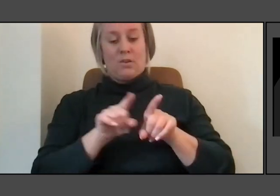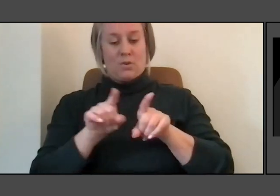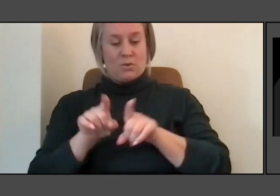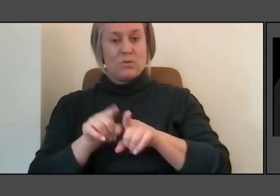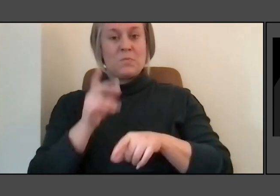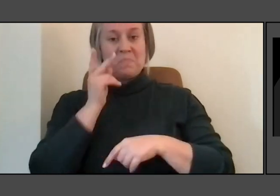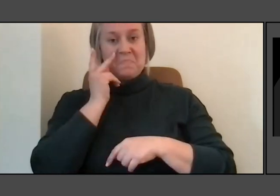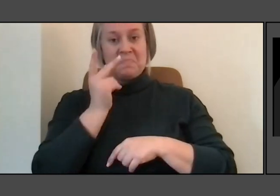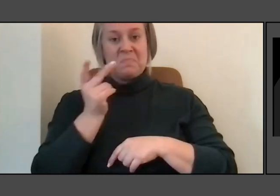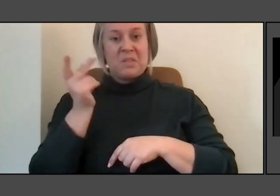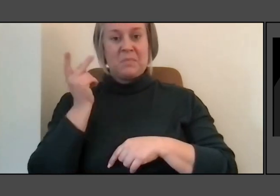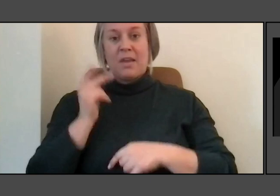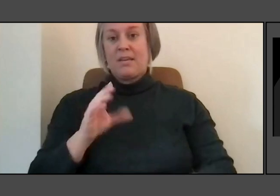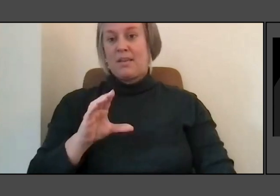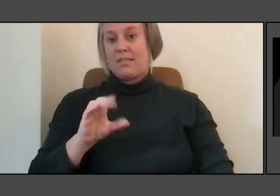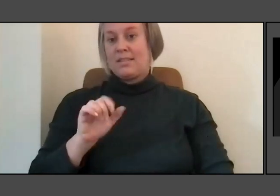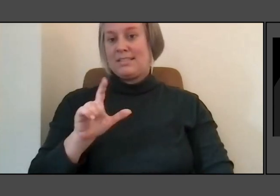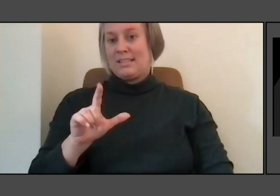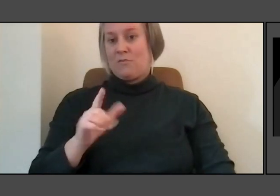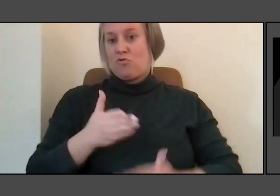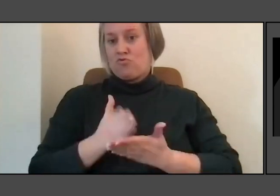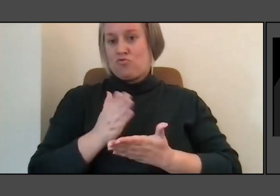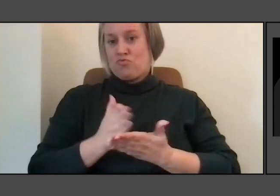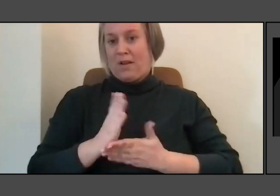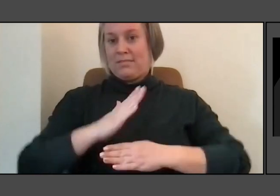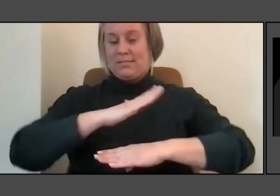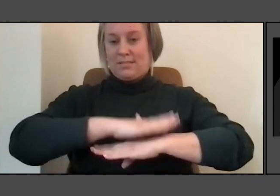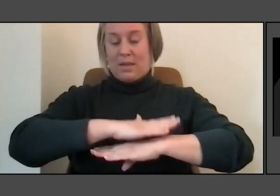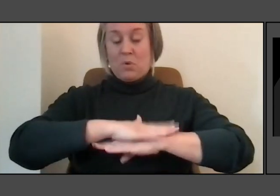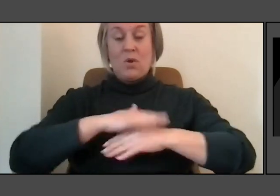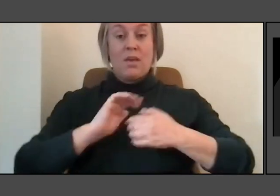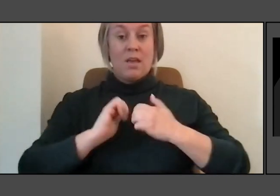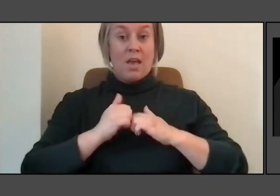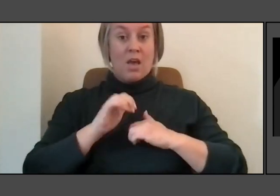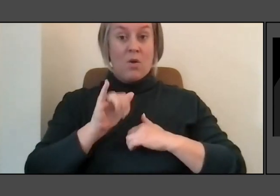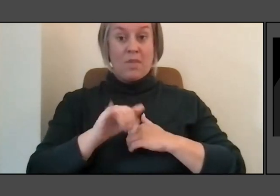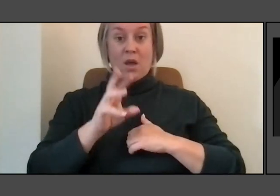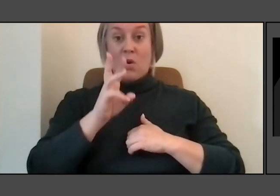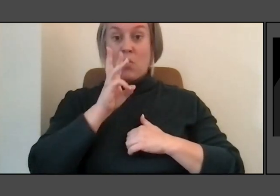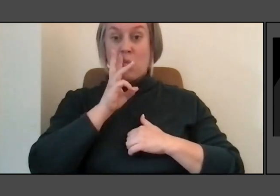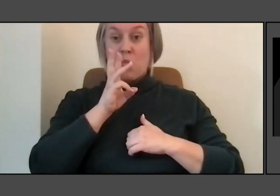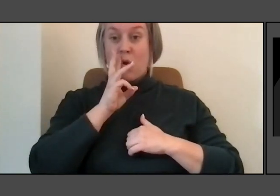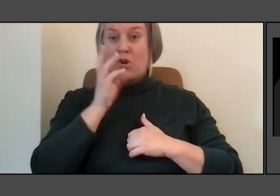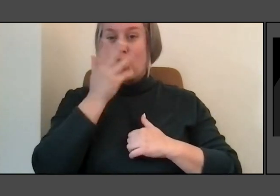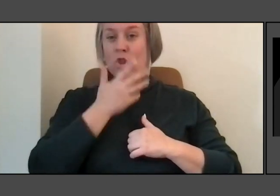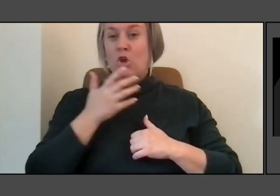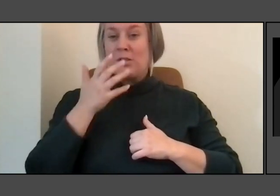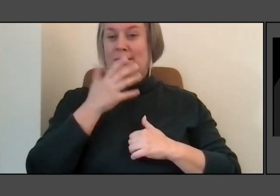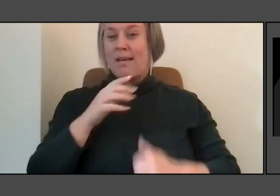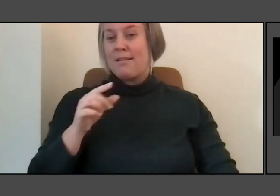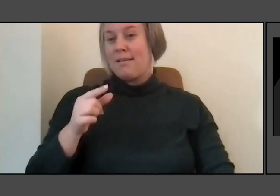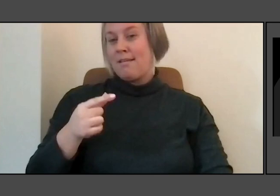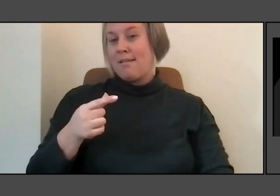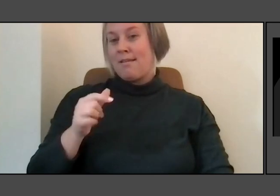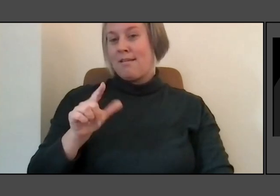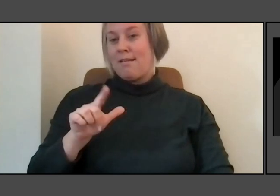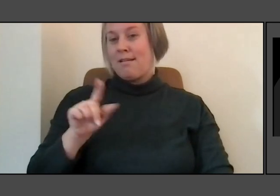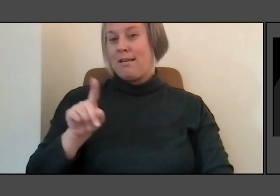the way that the water is sort of a glaze that captures light and reflection